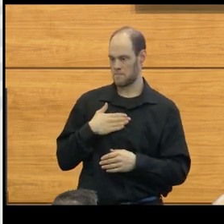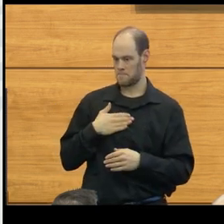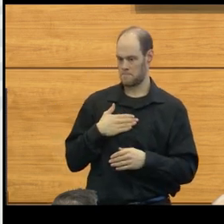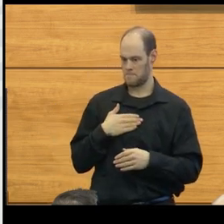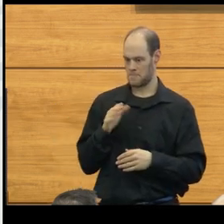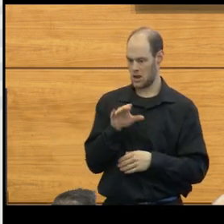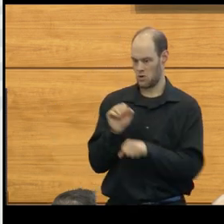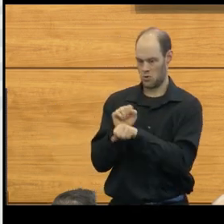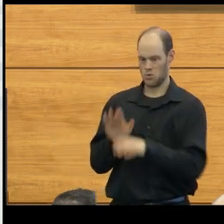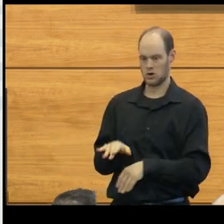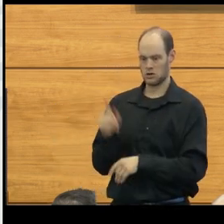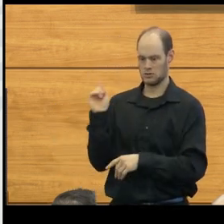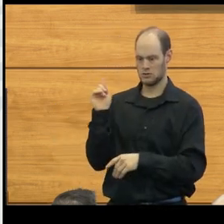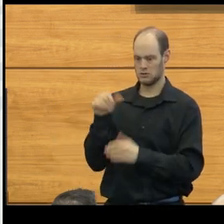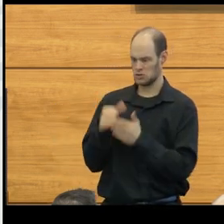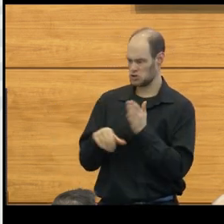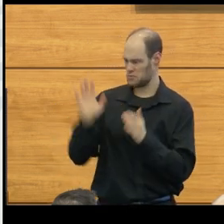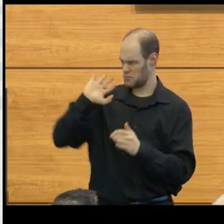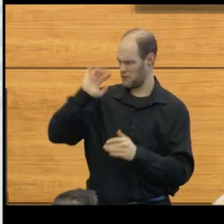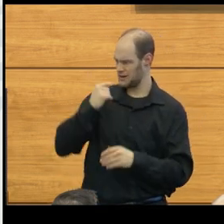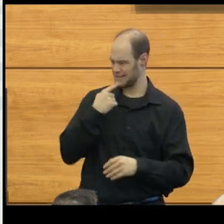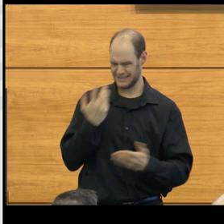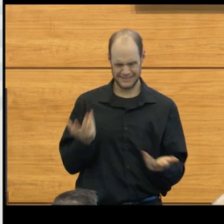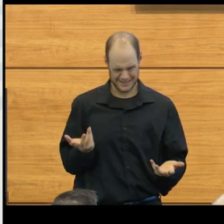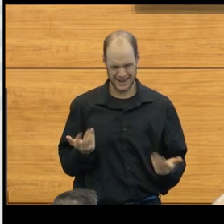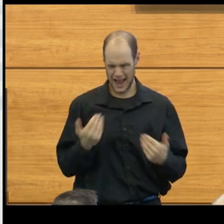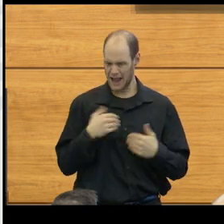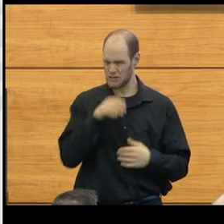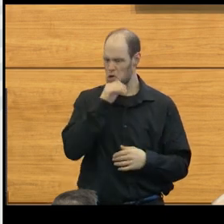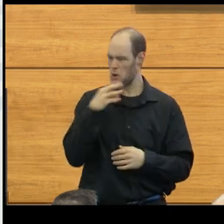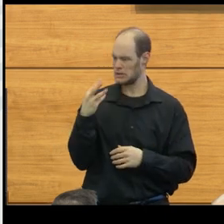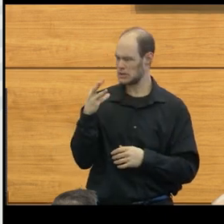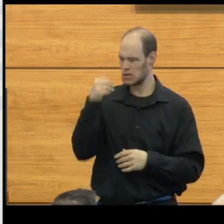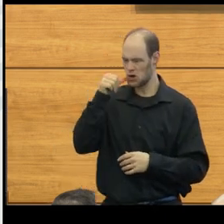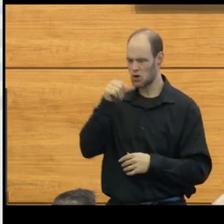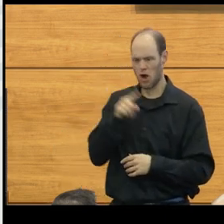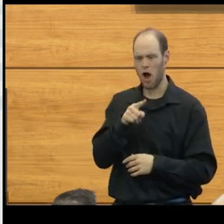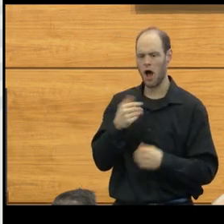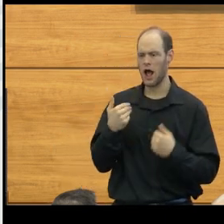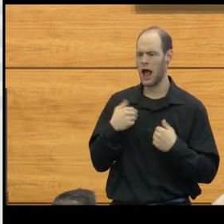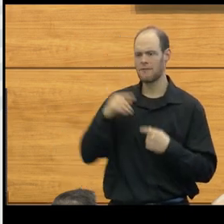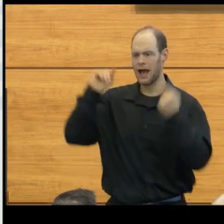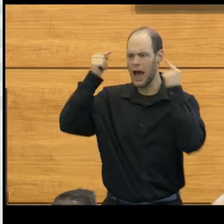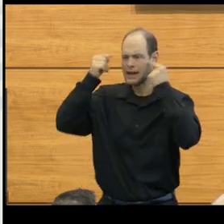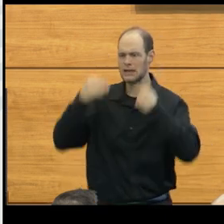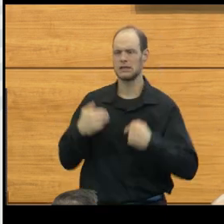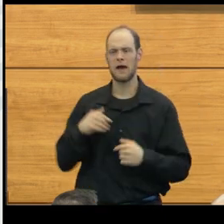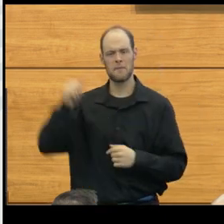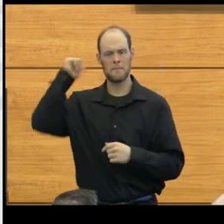One of my colleagues in orthopedic surgery would've said, you know, I've got this 16-year-old girl, she's got headaches, she's got some back pain,